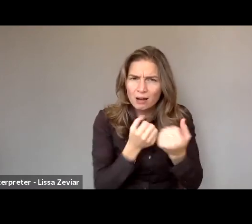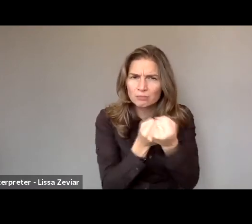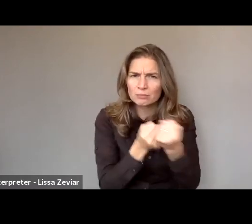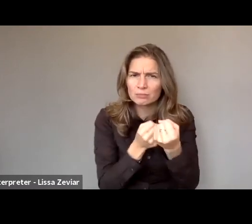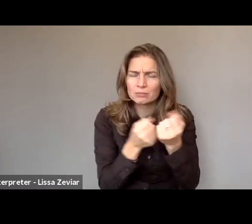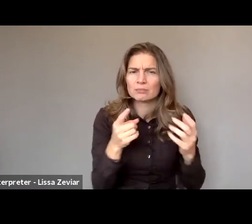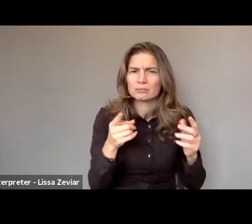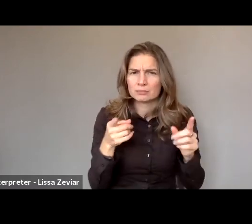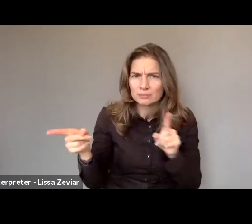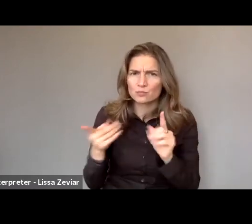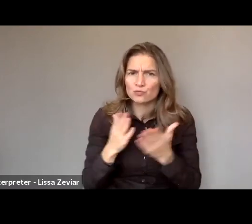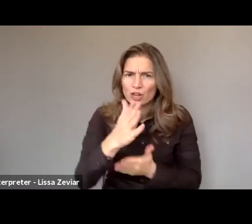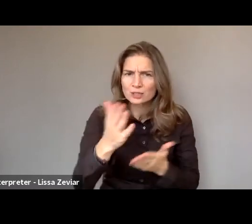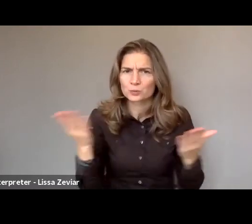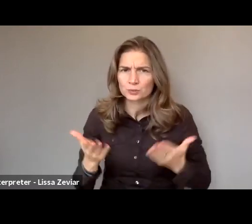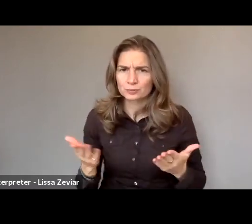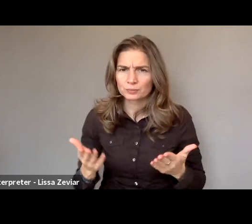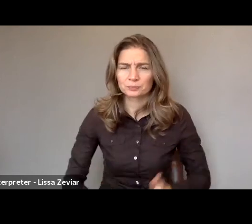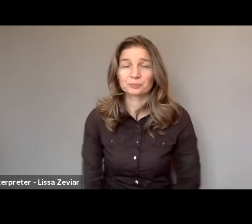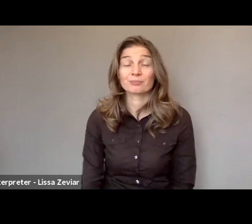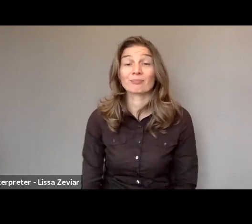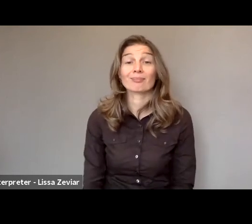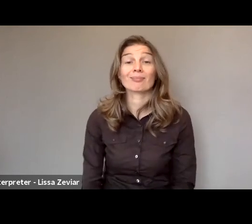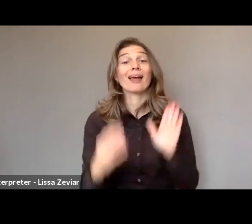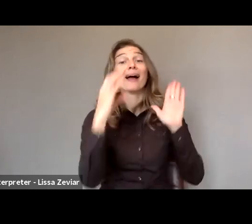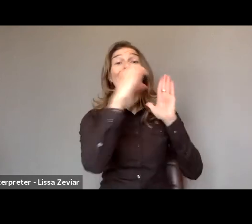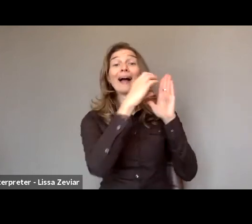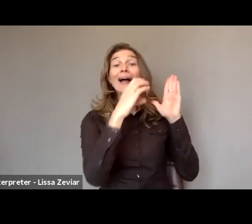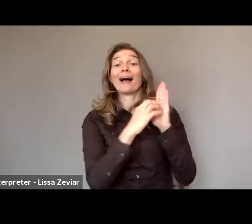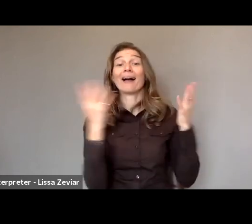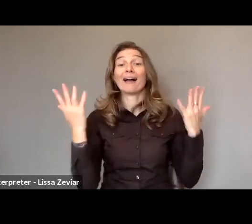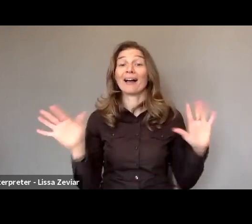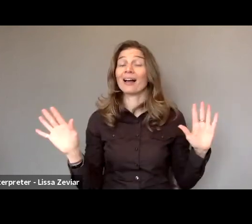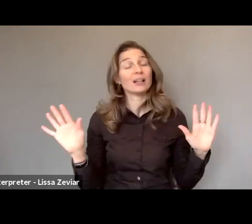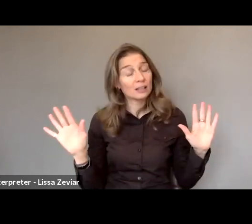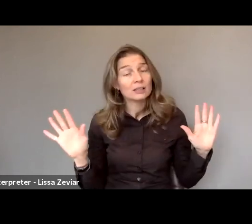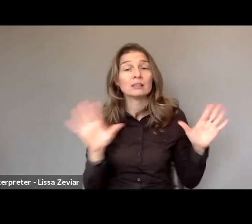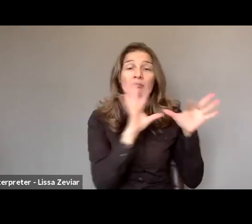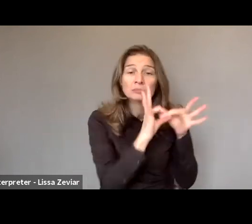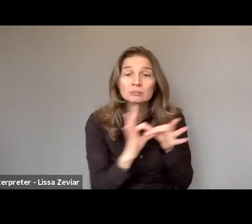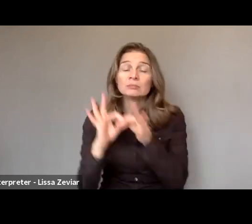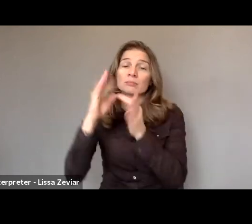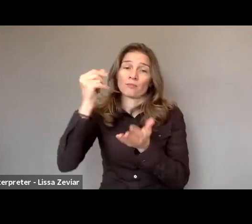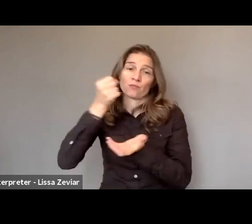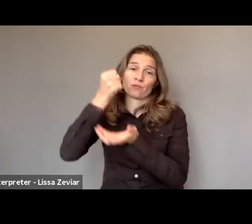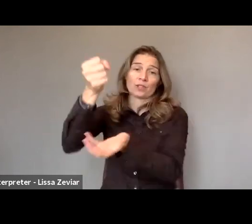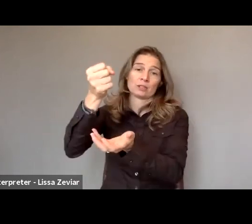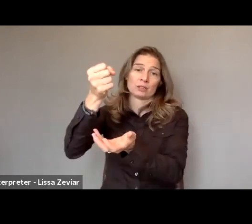This needs to go with adequate funding following the development at the EU level right now. There are discussions